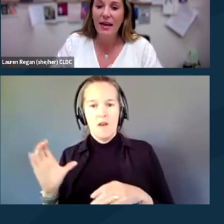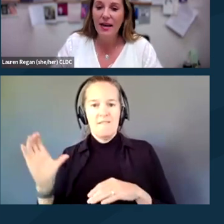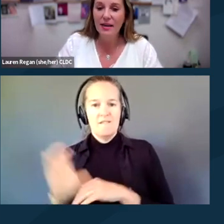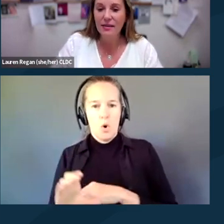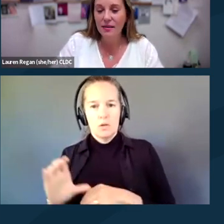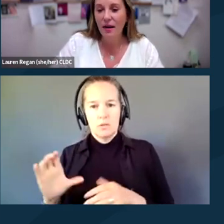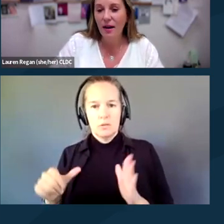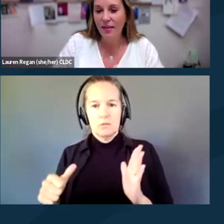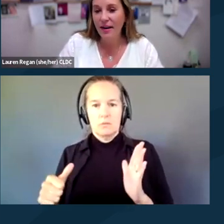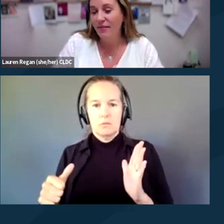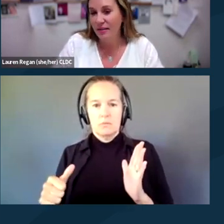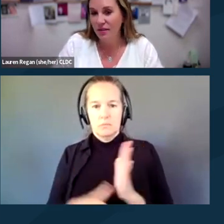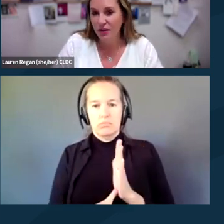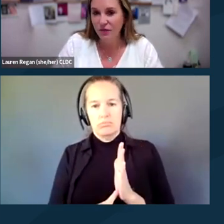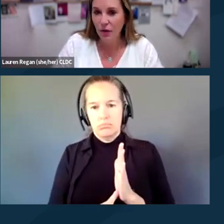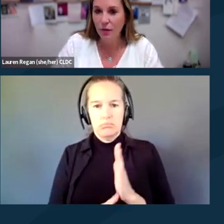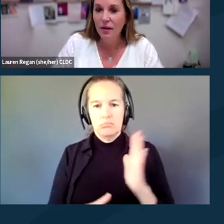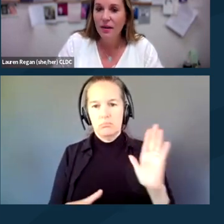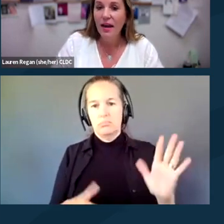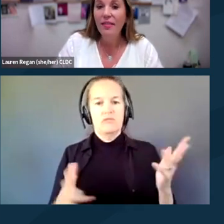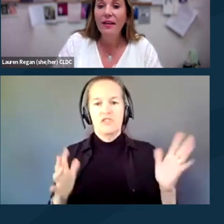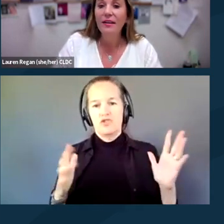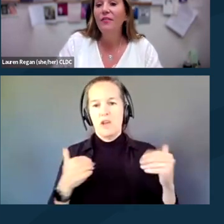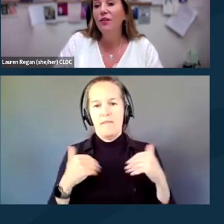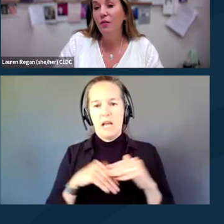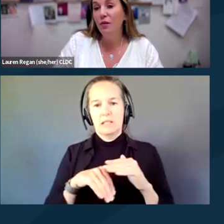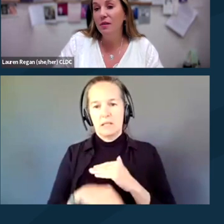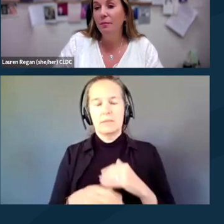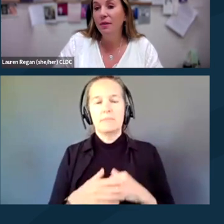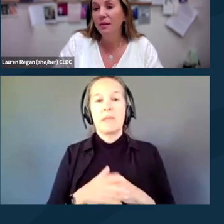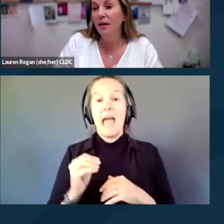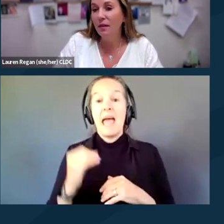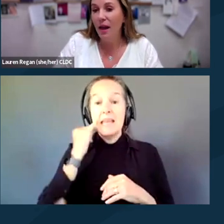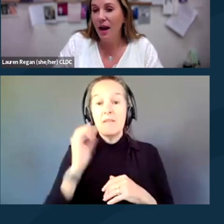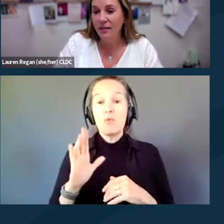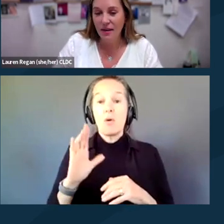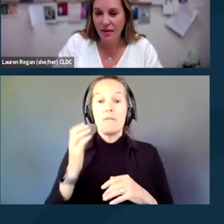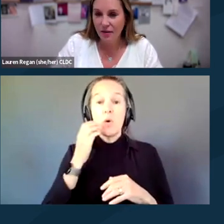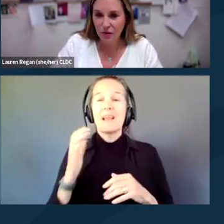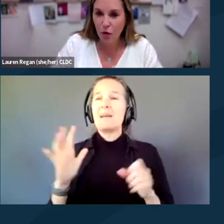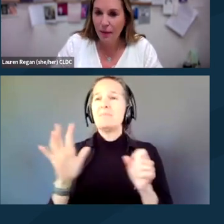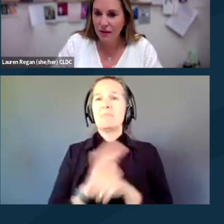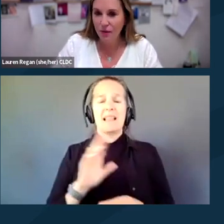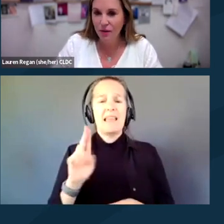and then have access to your phone. And then if your phone is completely unlocked and there's no password,